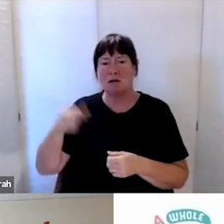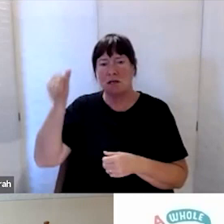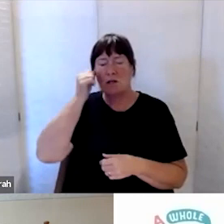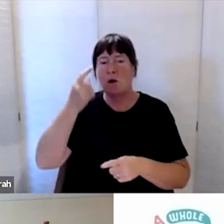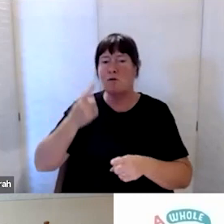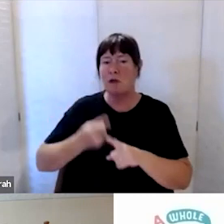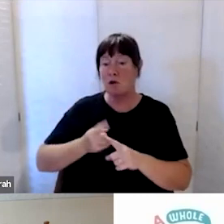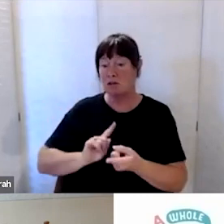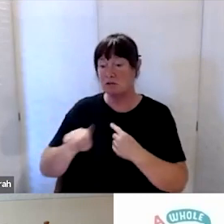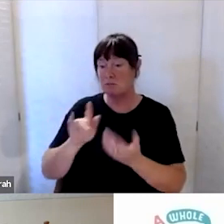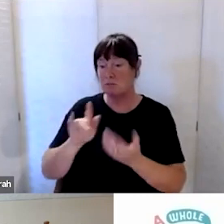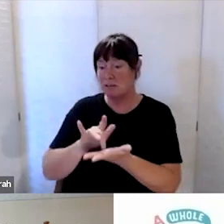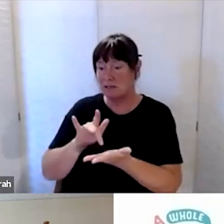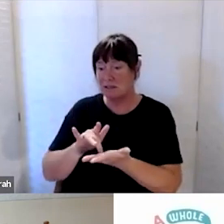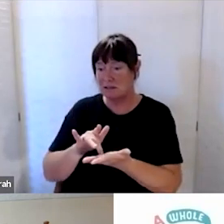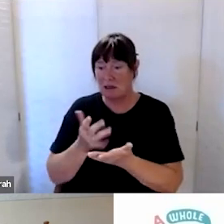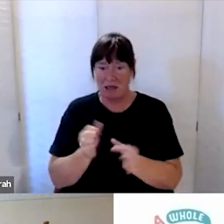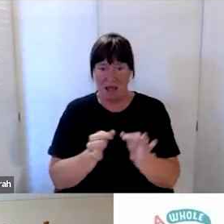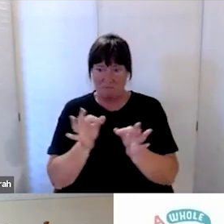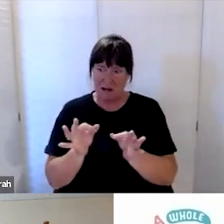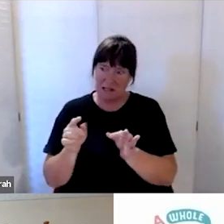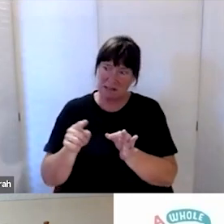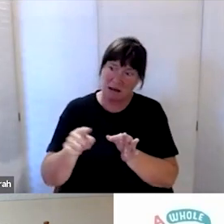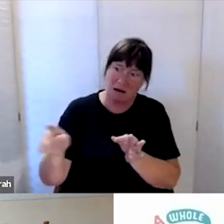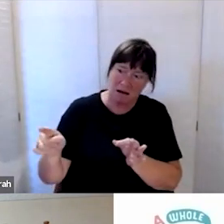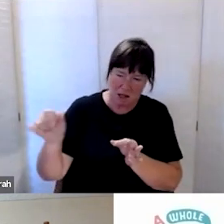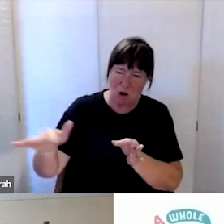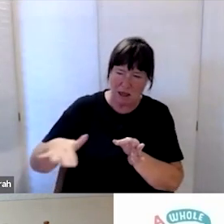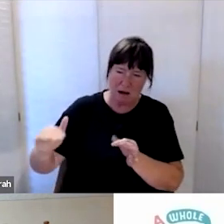have plans for areas that are at higher risk of flooding etc, other various